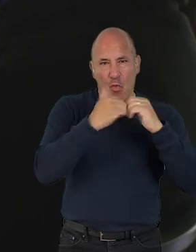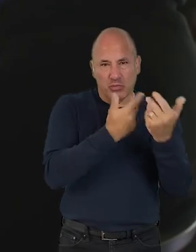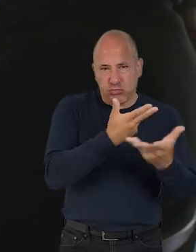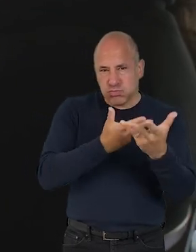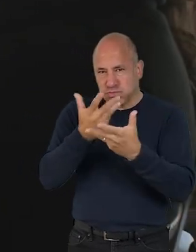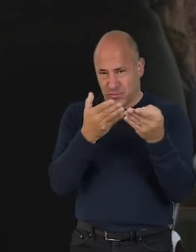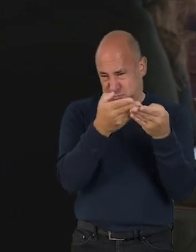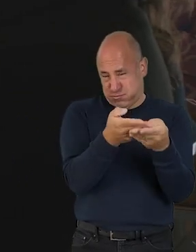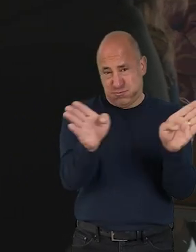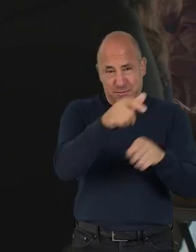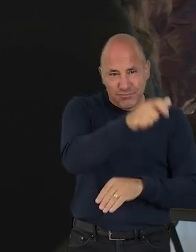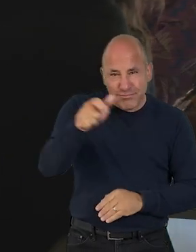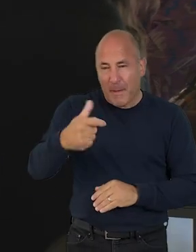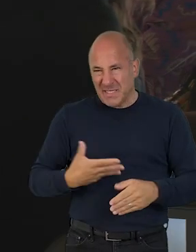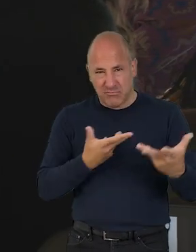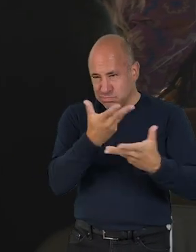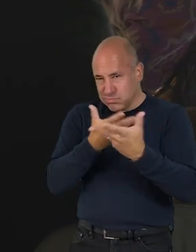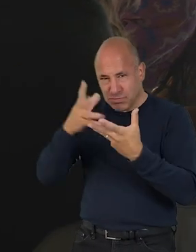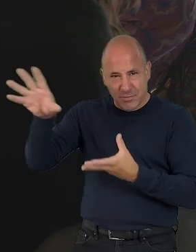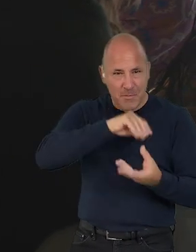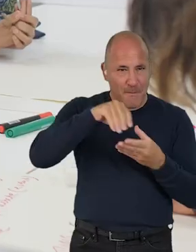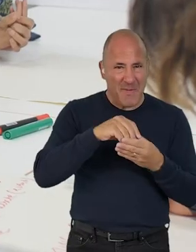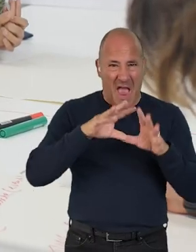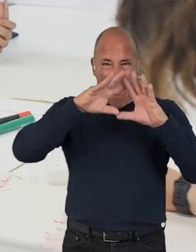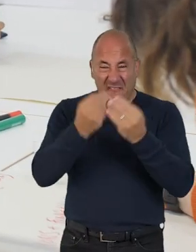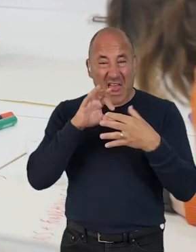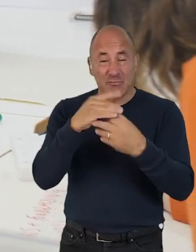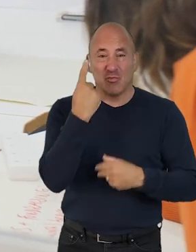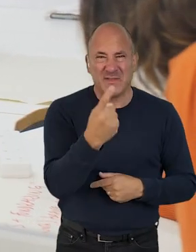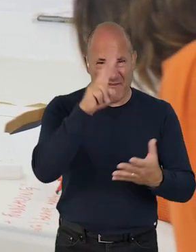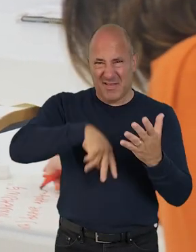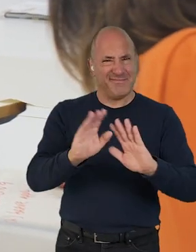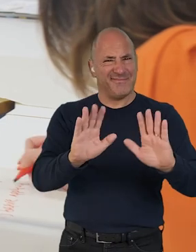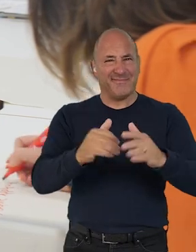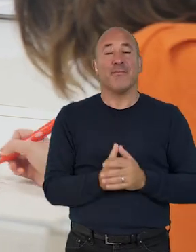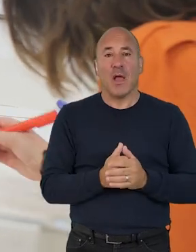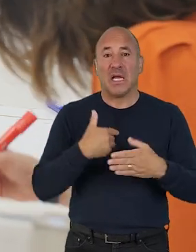with a broad range of creative practitioners and businesses. Not everything will be relevant to you,